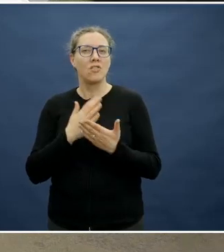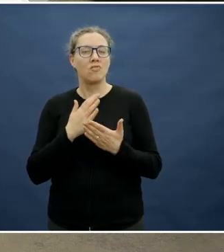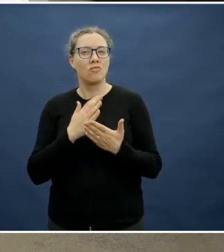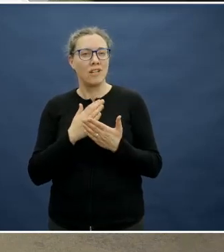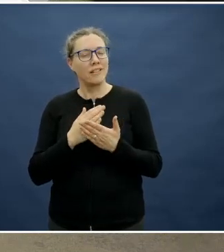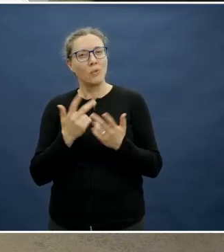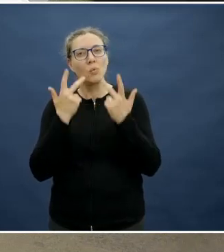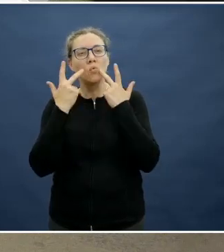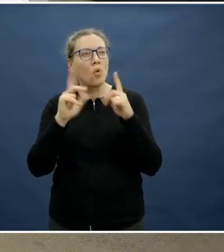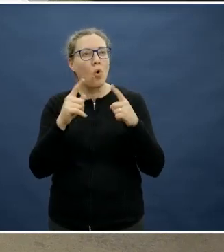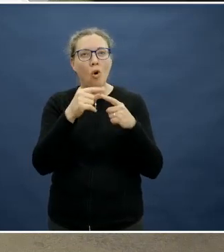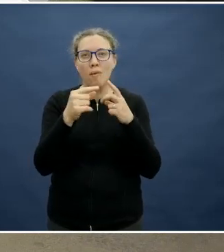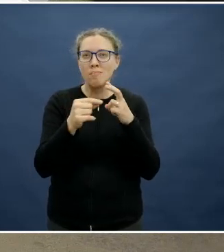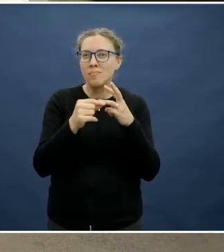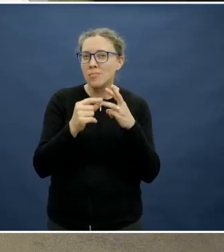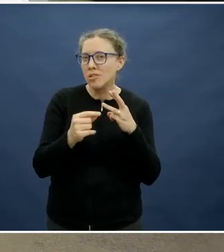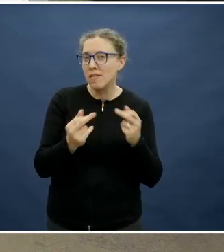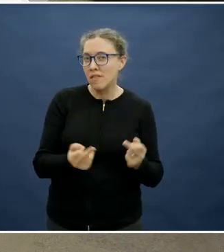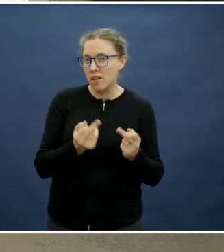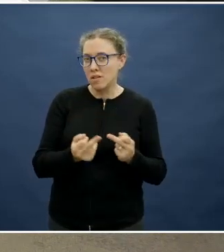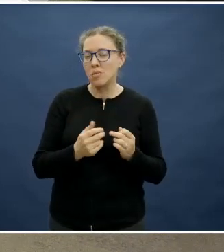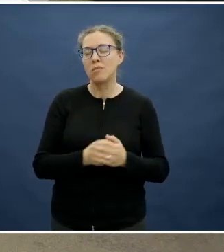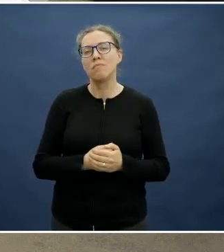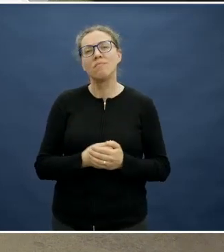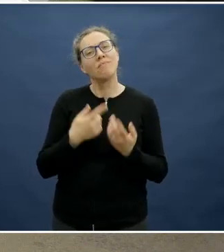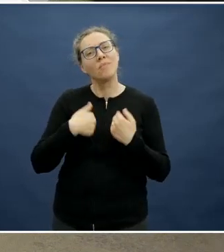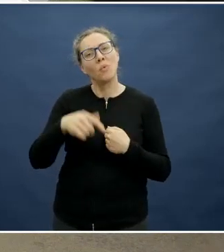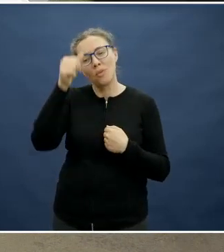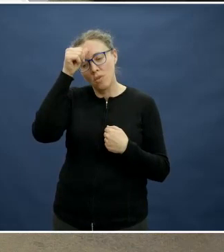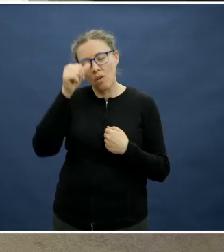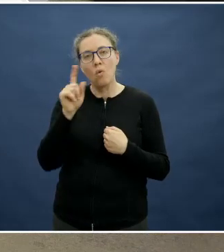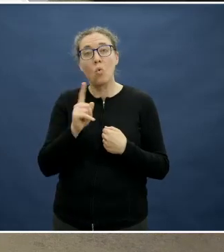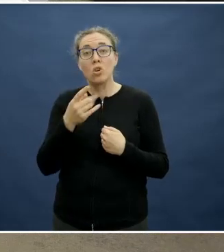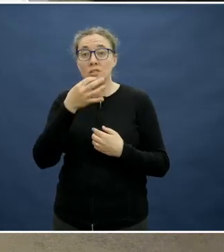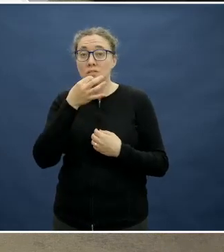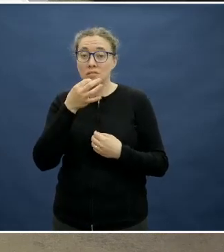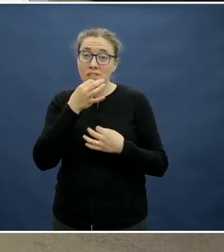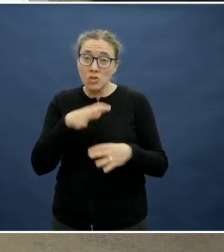We know that dietary impacts on children are absolutely fundamental because what happens